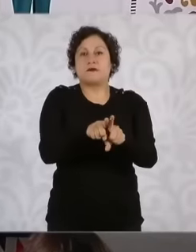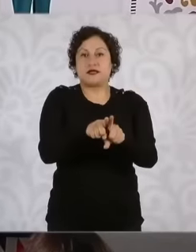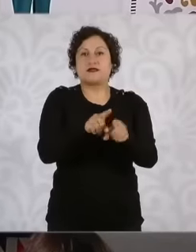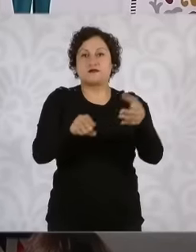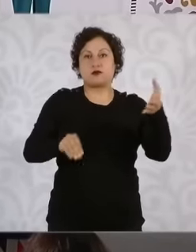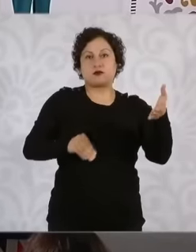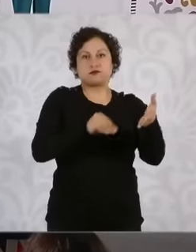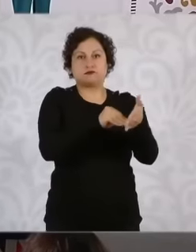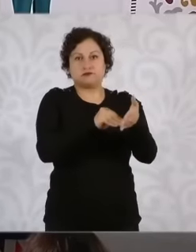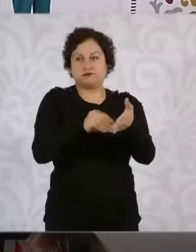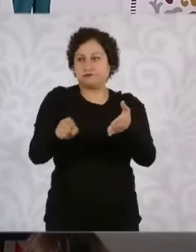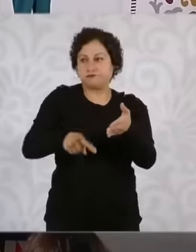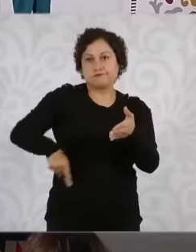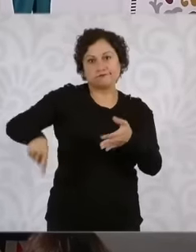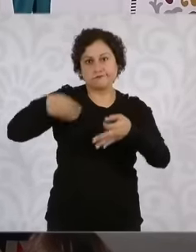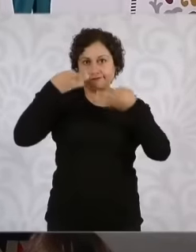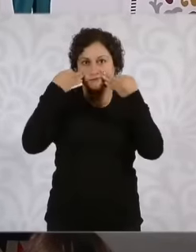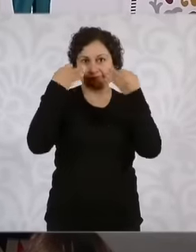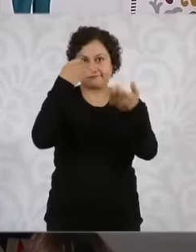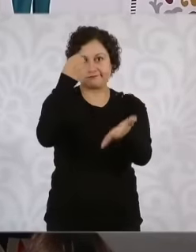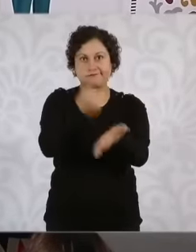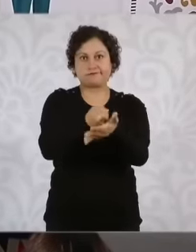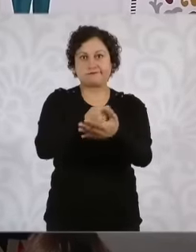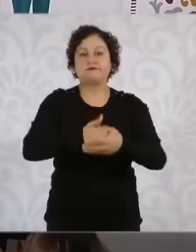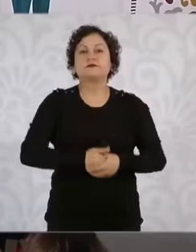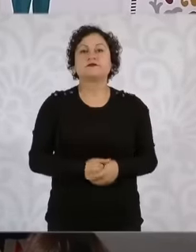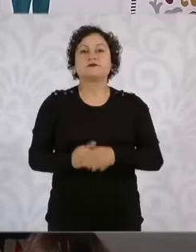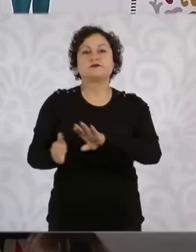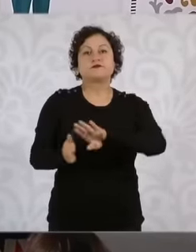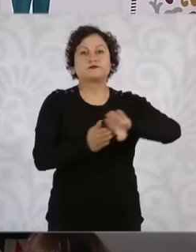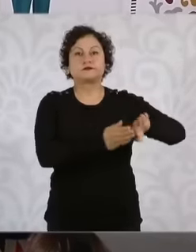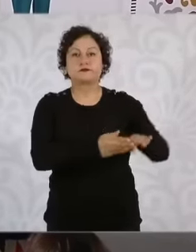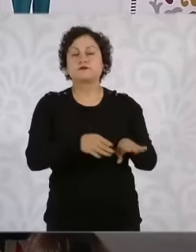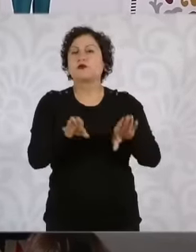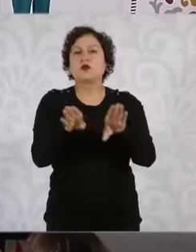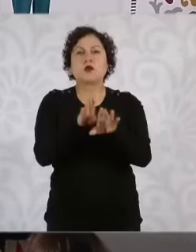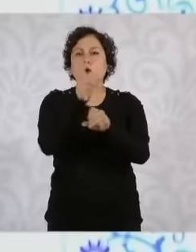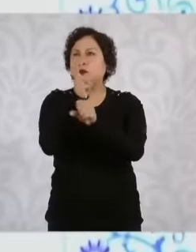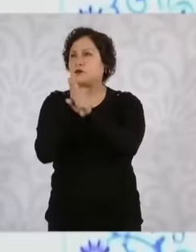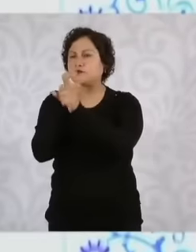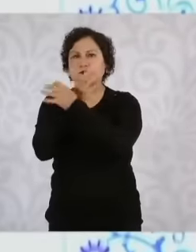of validity regarding the call and nomination of the candidacies the senate of